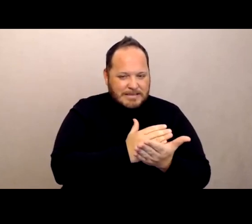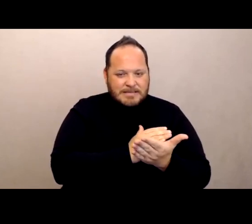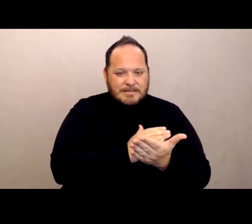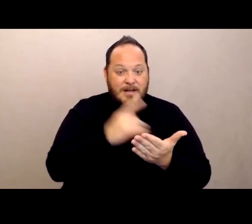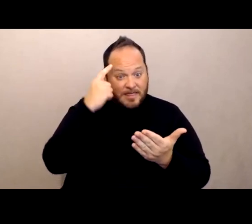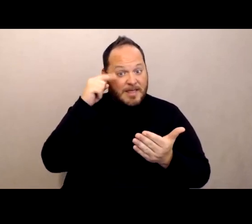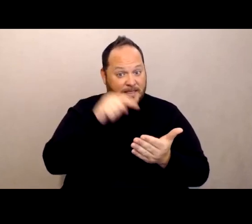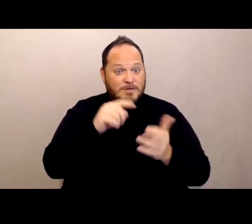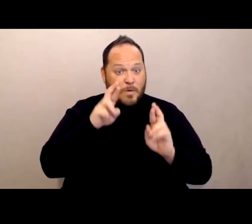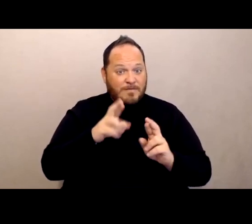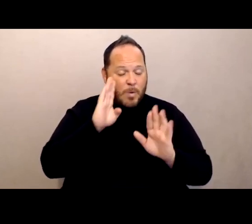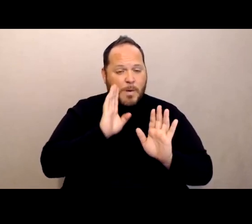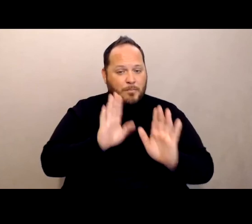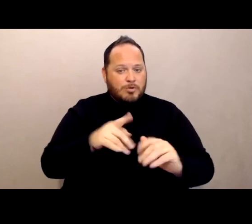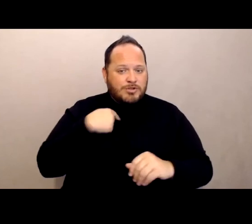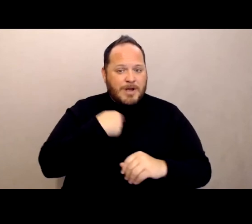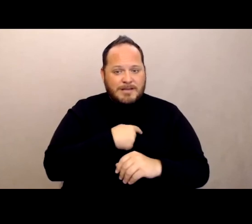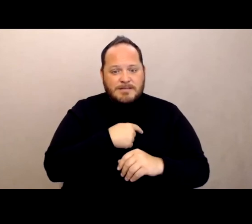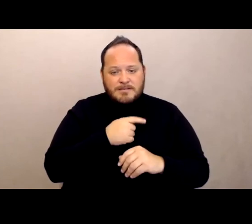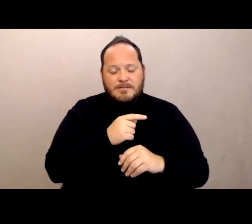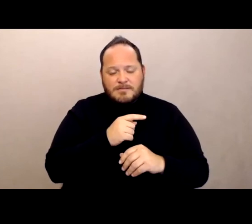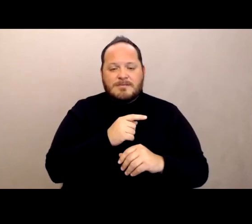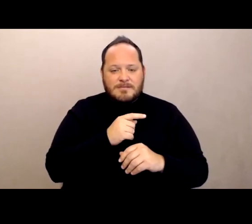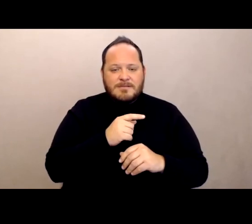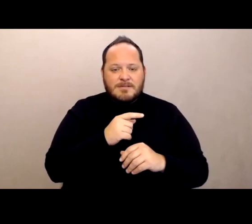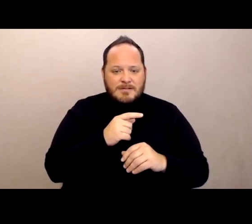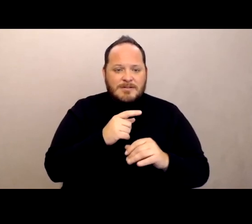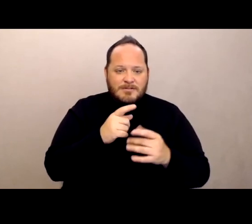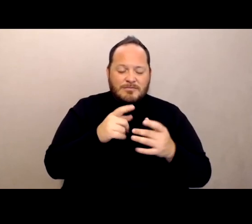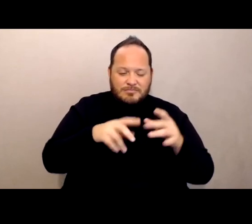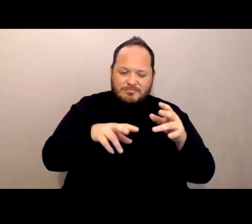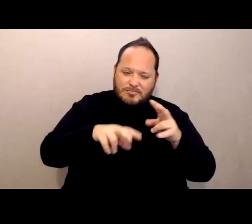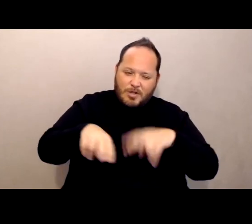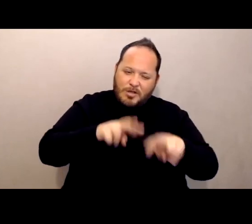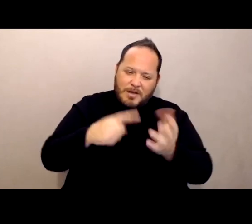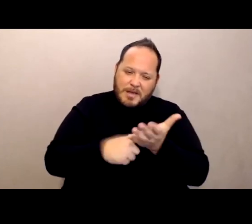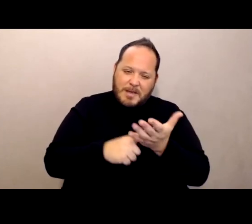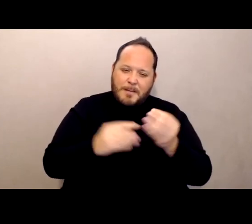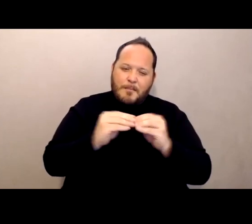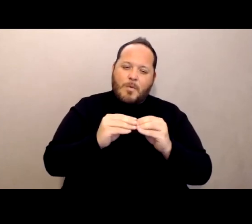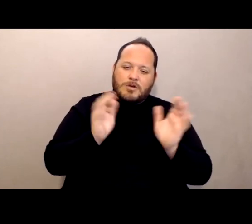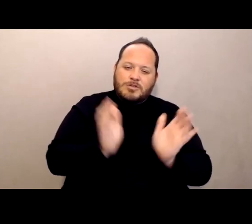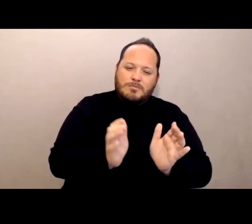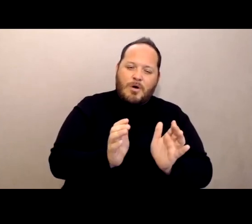hopefully will push us towards looking at more smaller home and community-based service models.